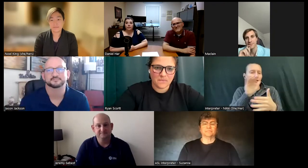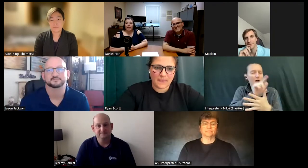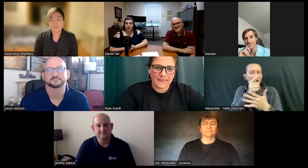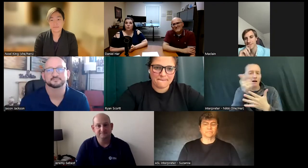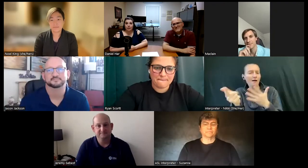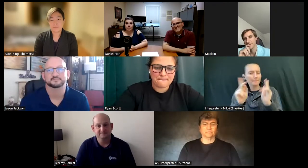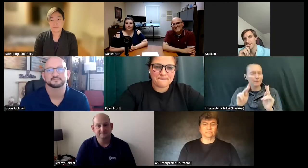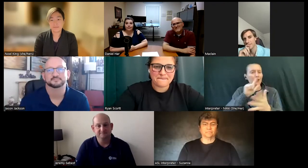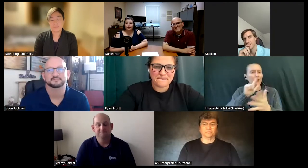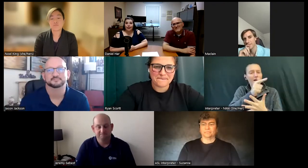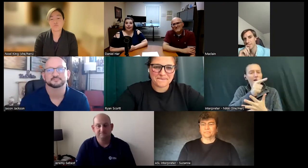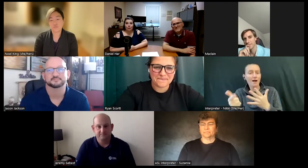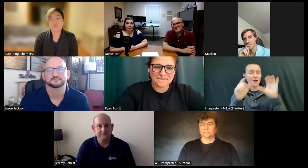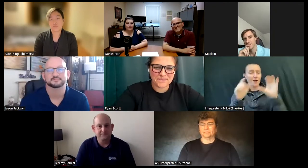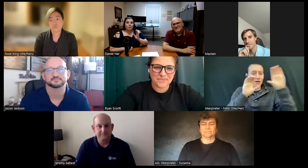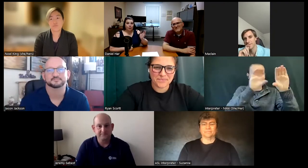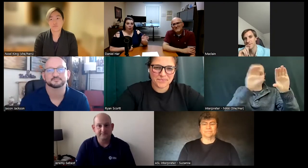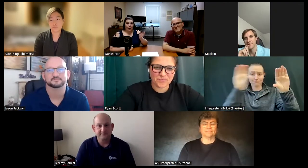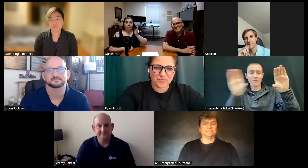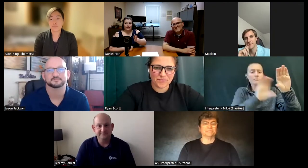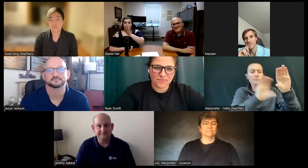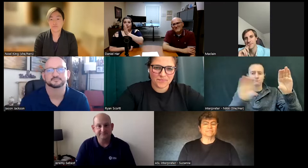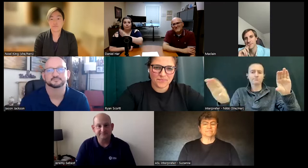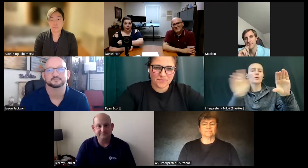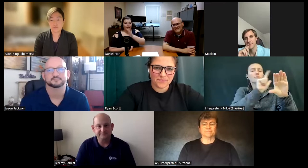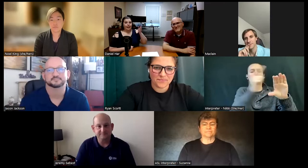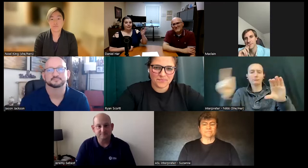kind of how you see things is how it will be. It'll be Noel, Daniel, McLain